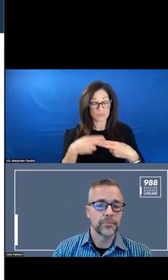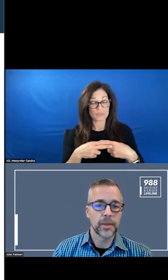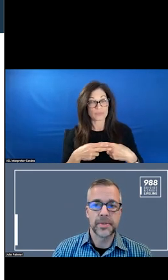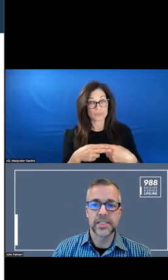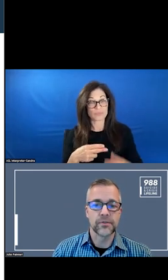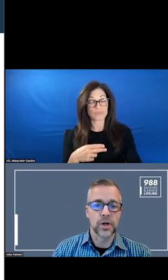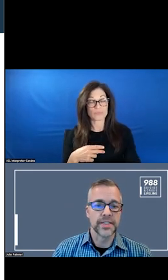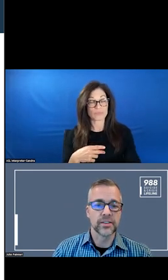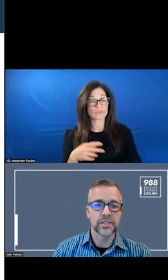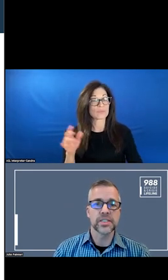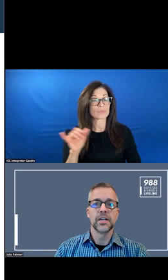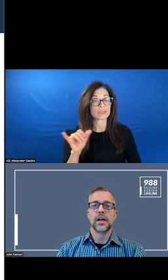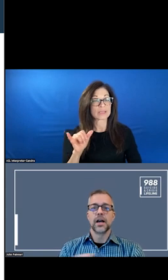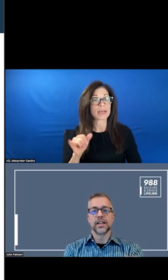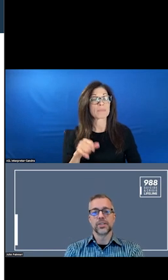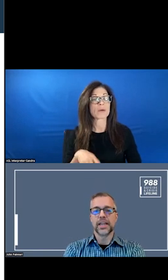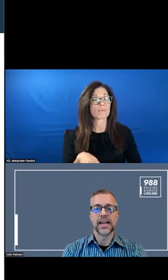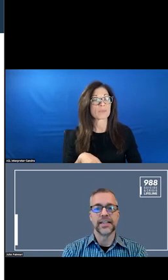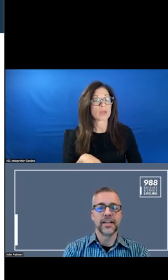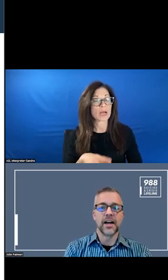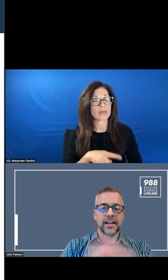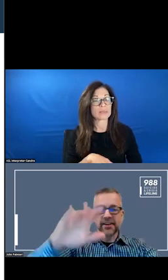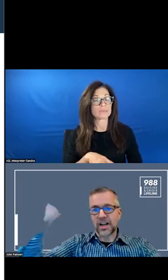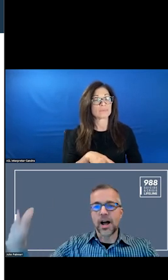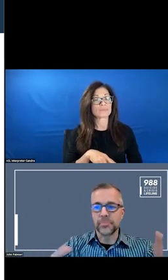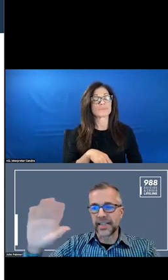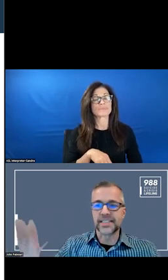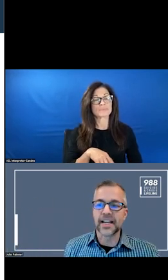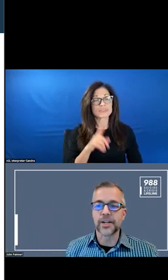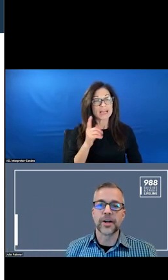THIS IS FOR ADULTS. KIND OF A COMPLEX DIAGRAM